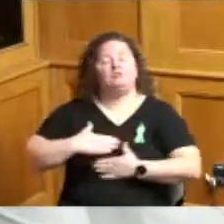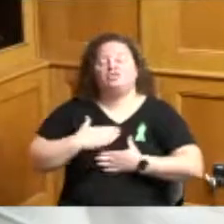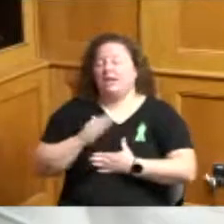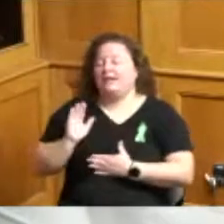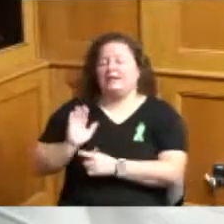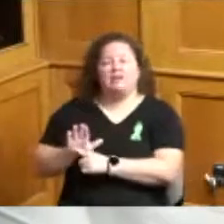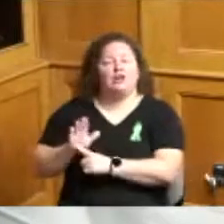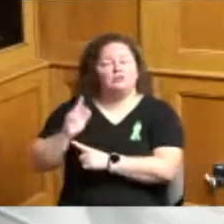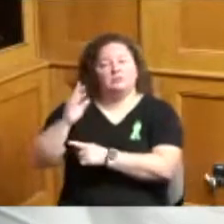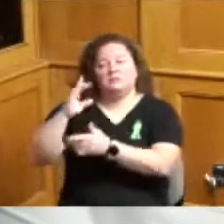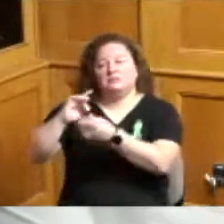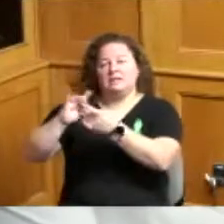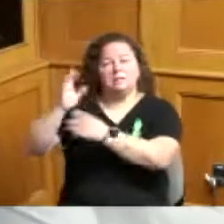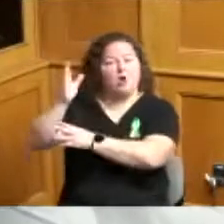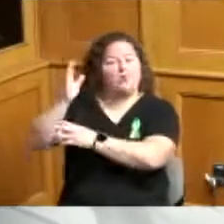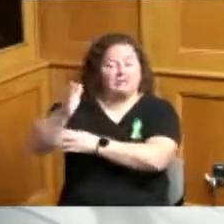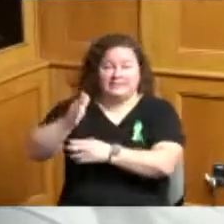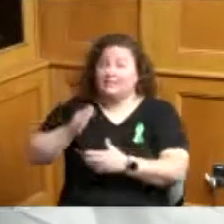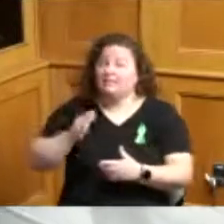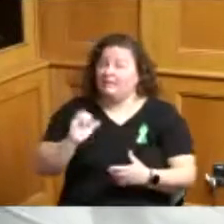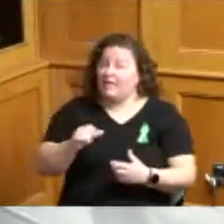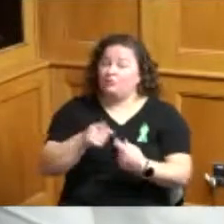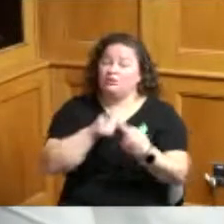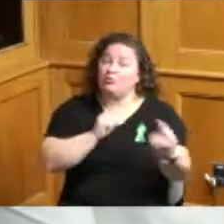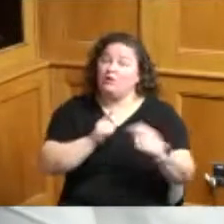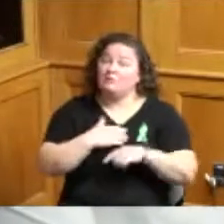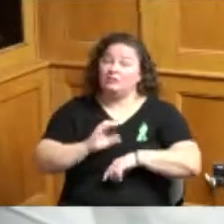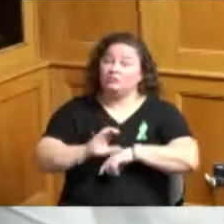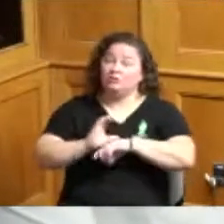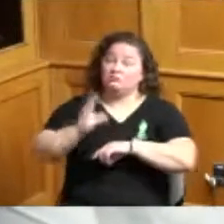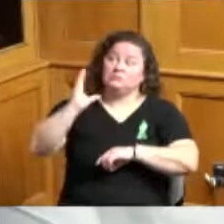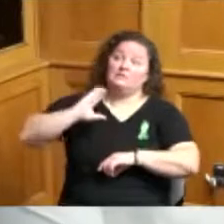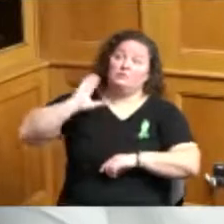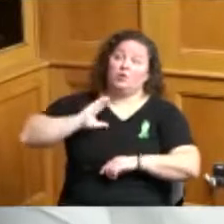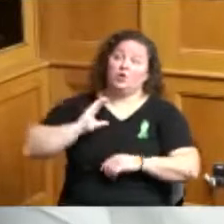used to be located across from my church New Friendship Baptist Church and many people